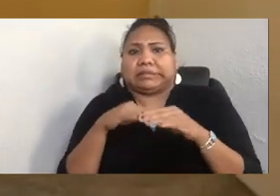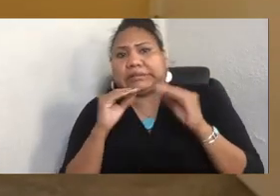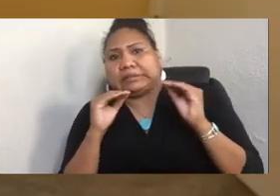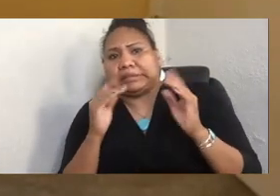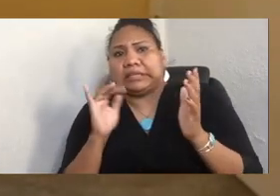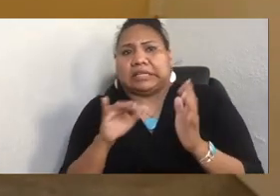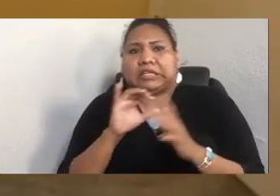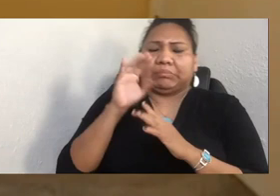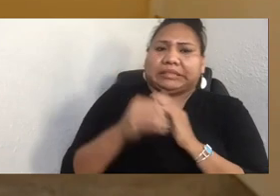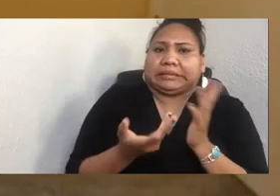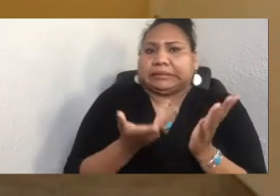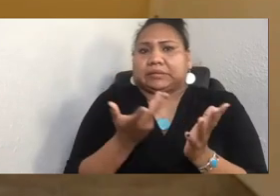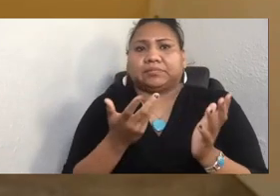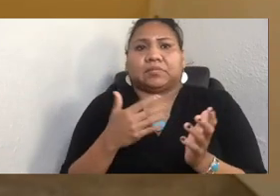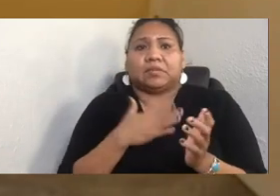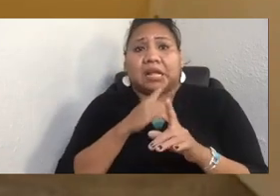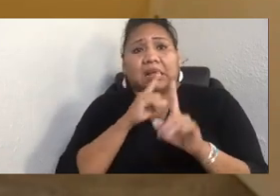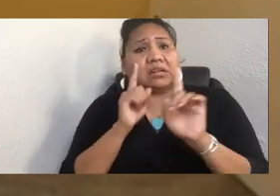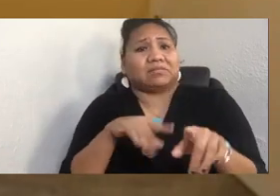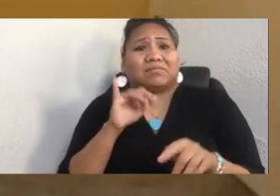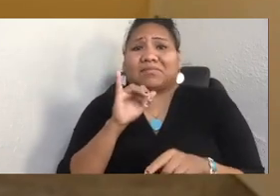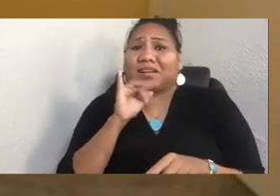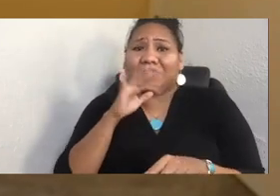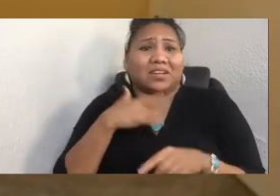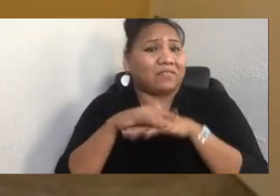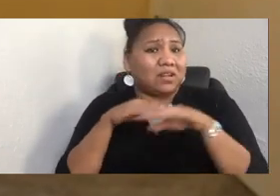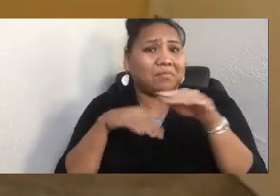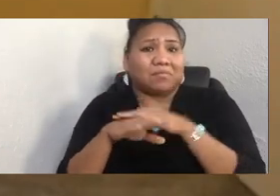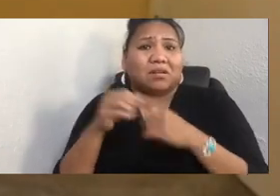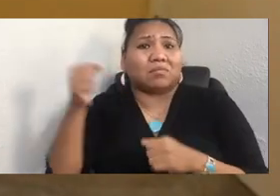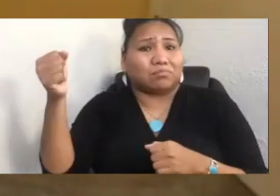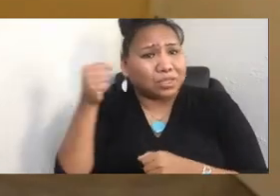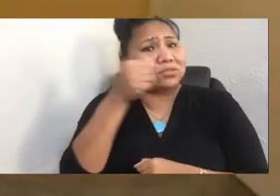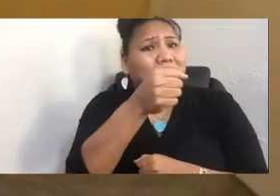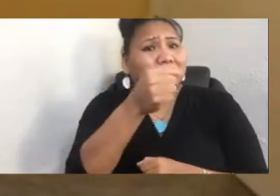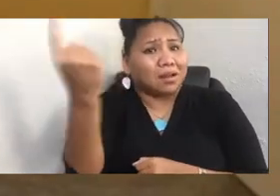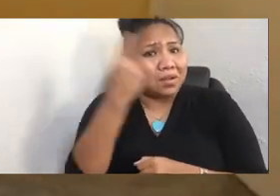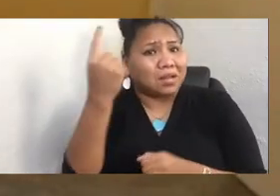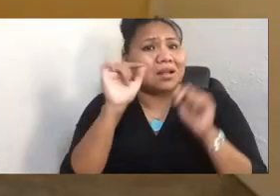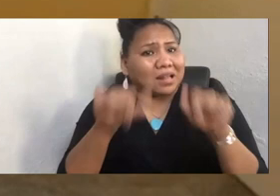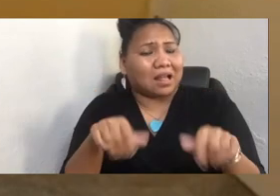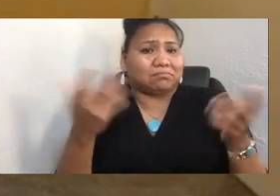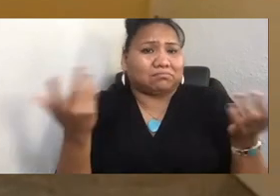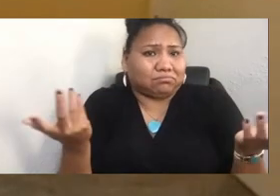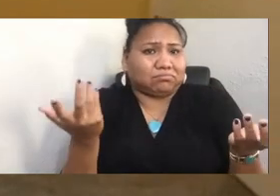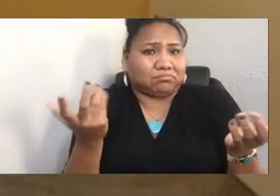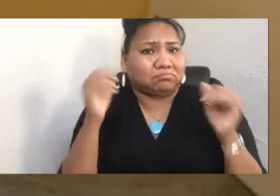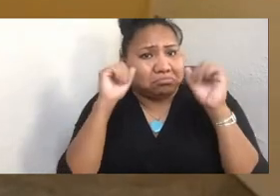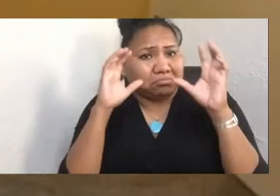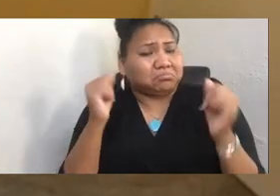if you don't feel comfortable, then bring somebody in who is willing to. And we'd be surprised how when we put out our hand,